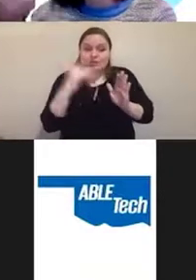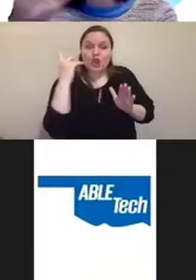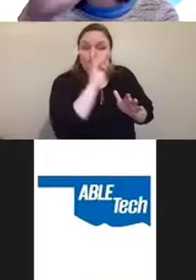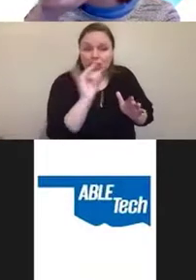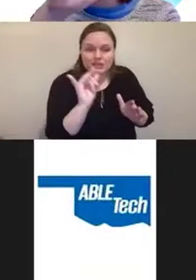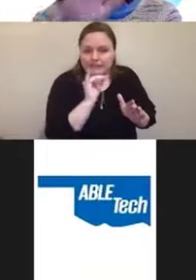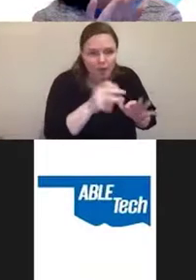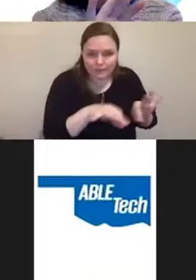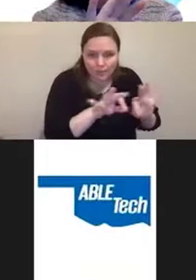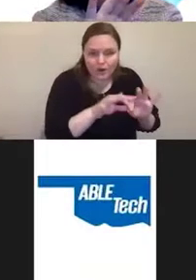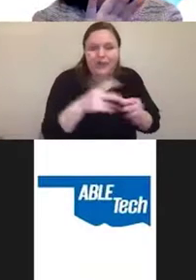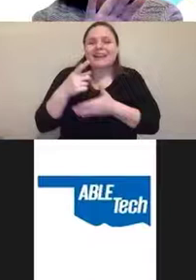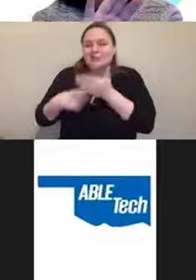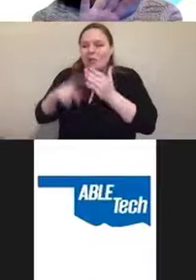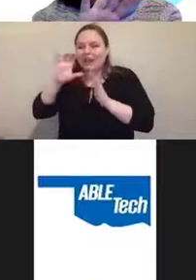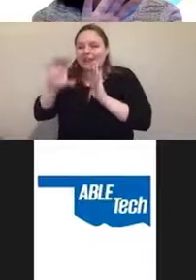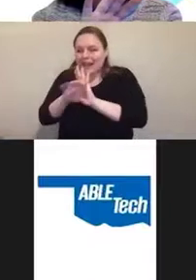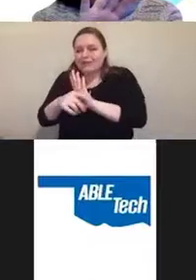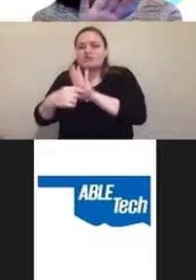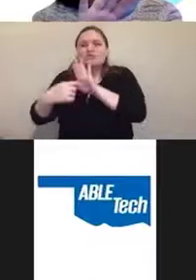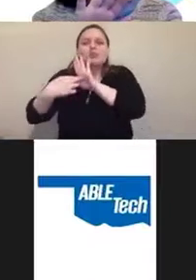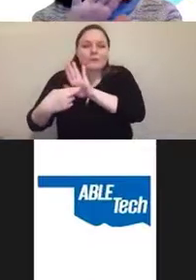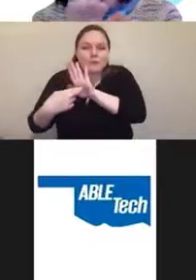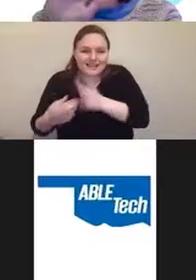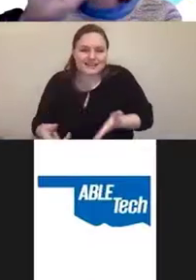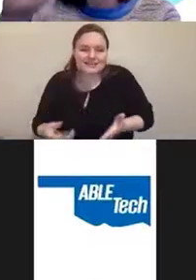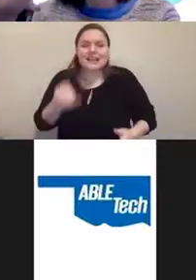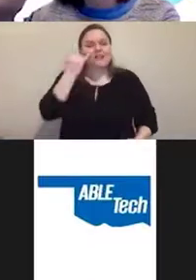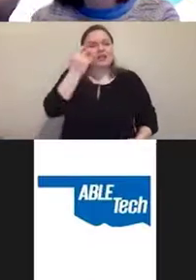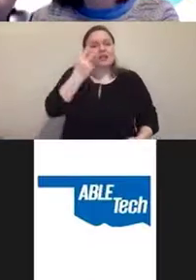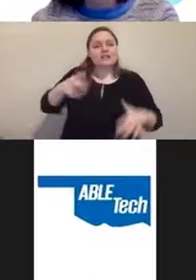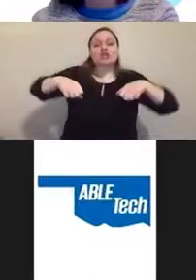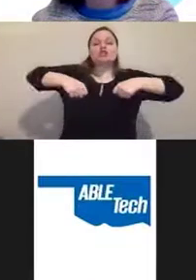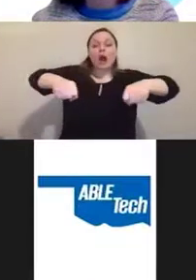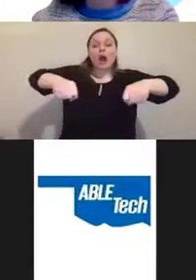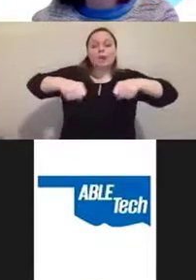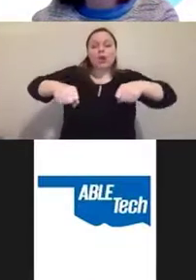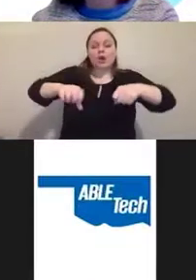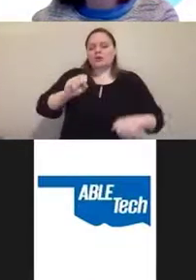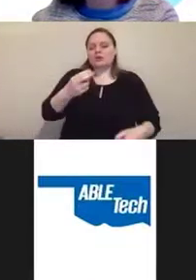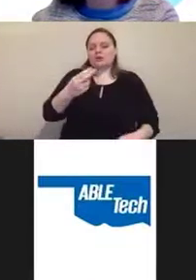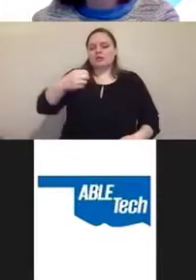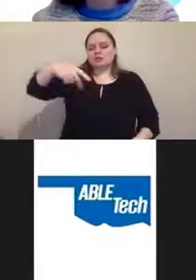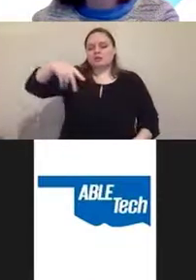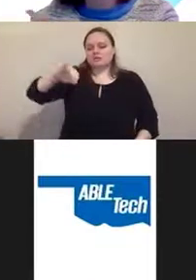The shopping cart represents a list of things that you wanna purchase.